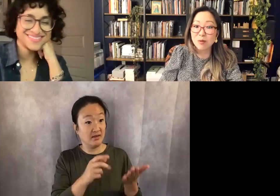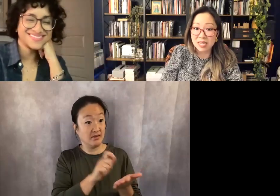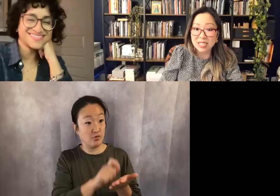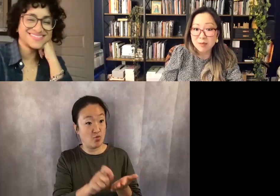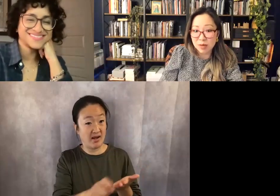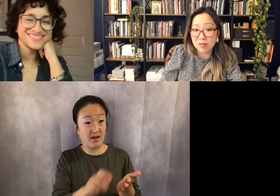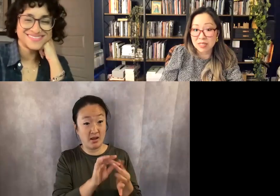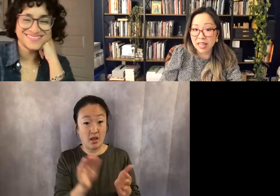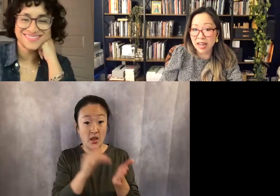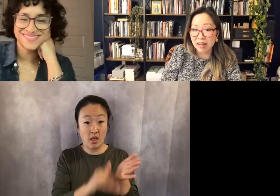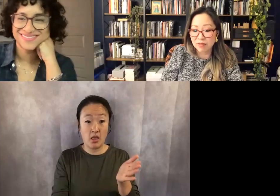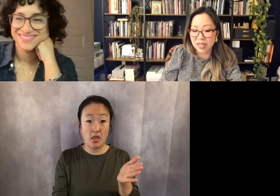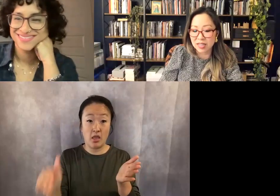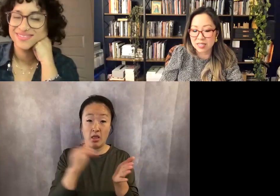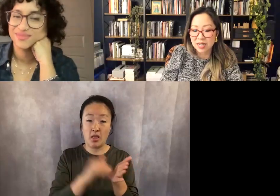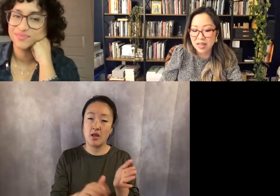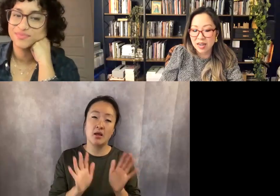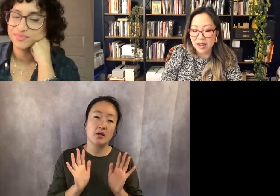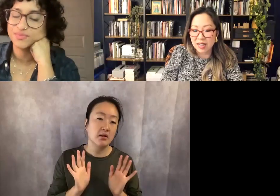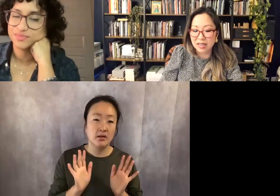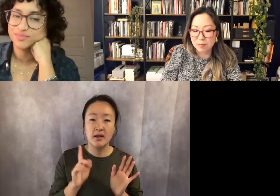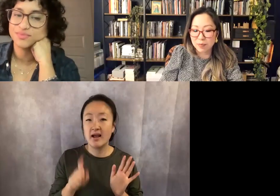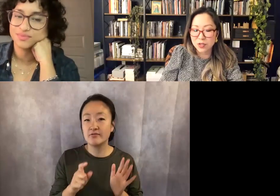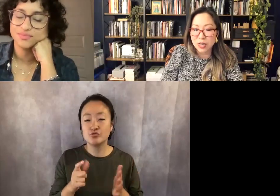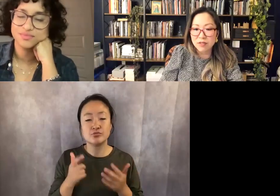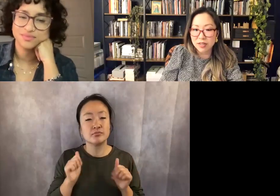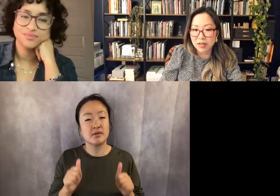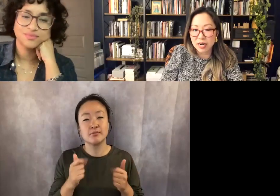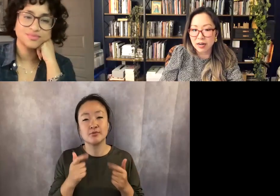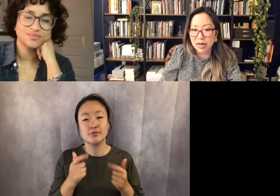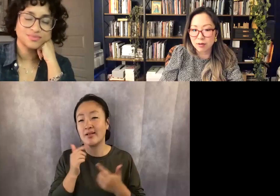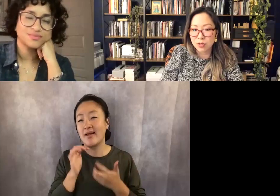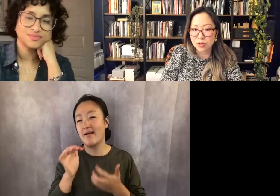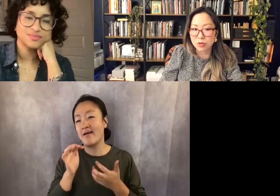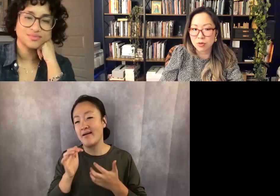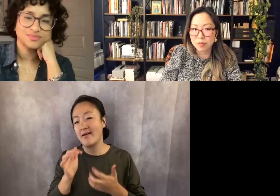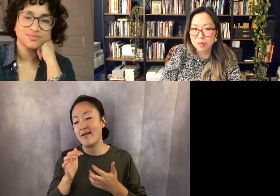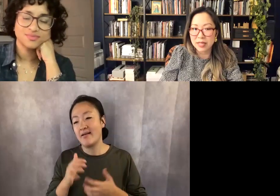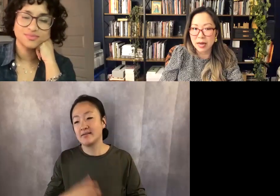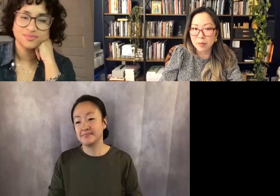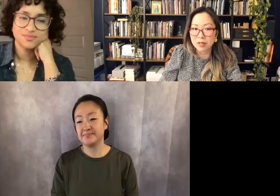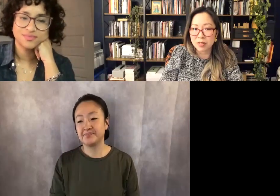Like we need to be able to laugh, and I'm trying to figure out how to be that person